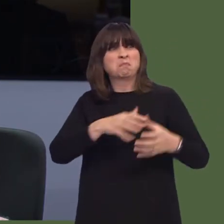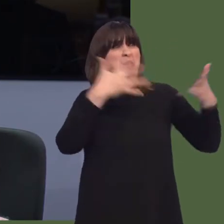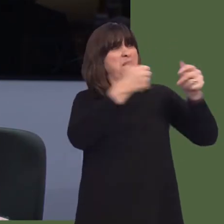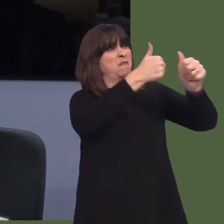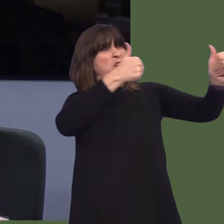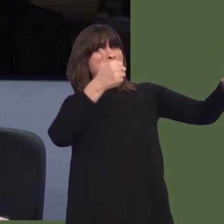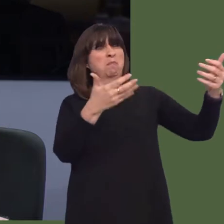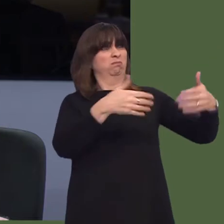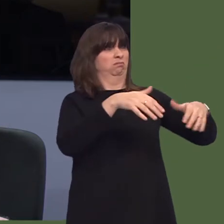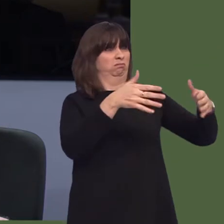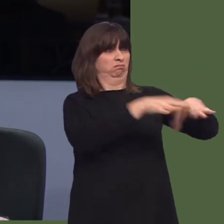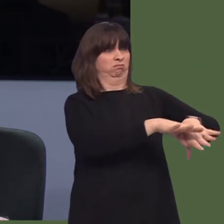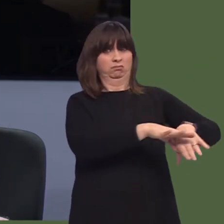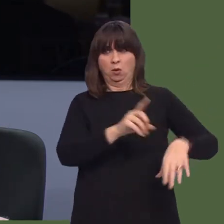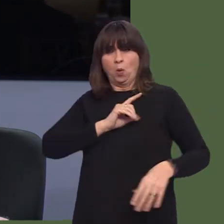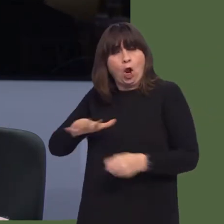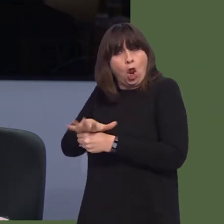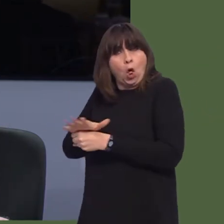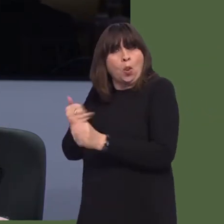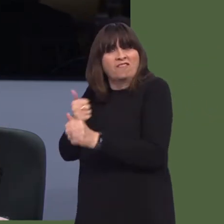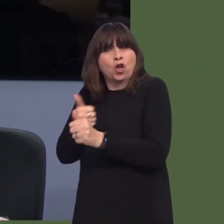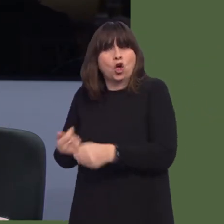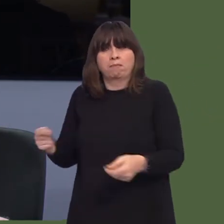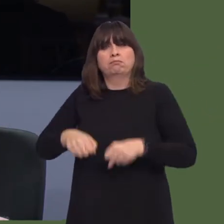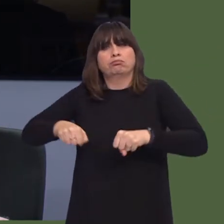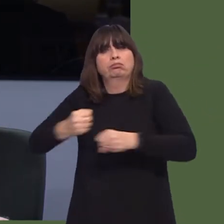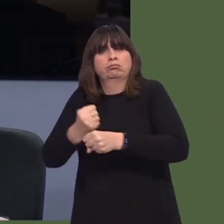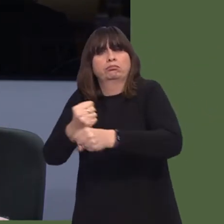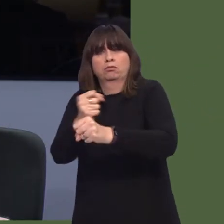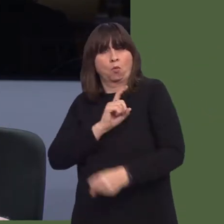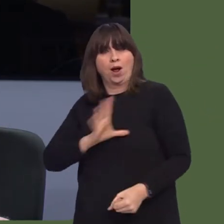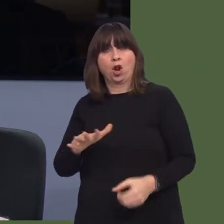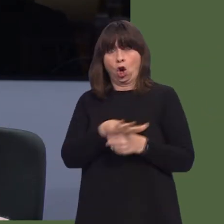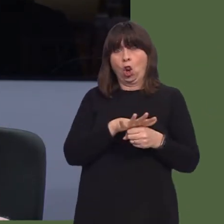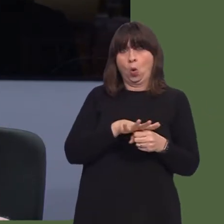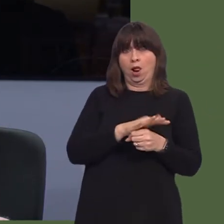The Welsh Government has a policy on social responsibility with the companies that are contracting with it.